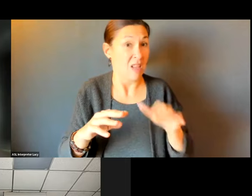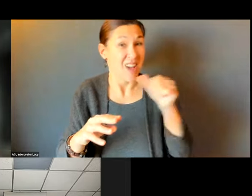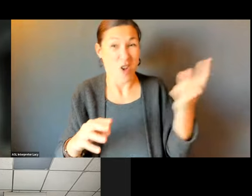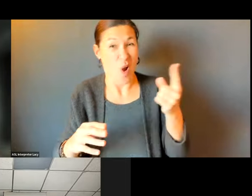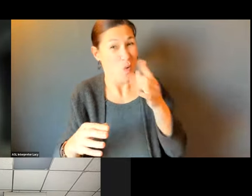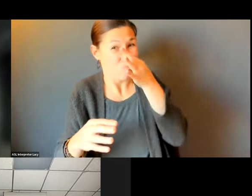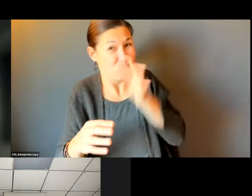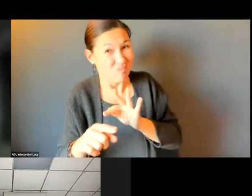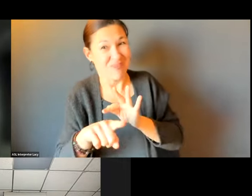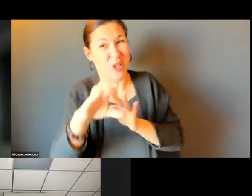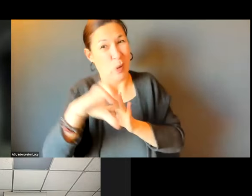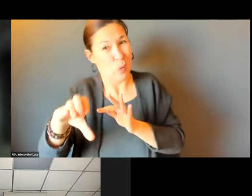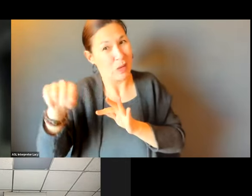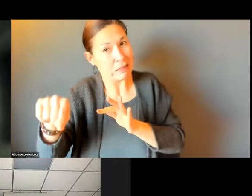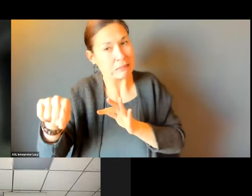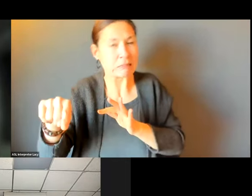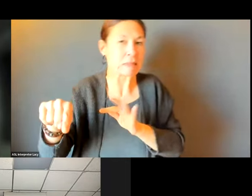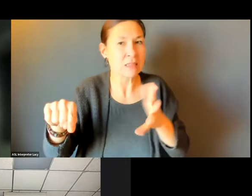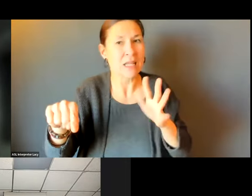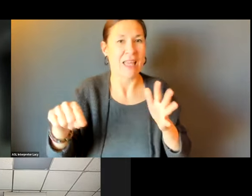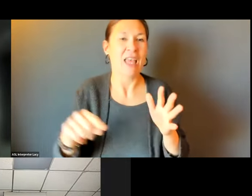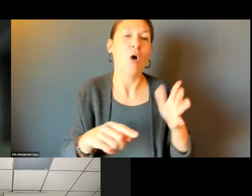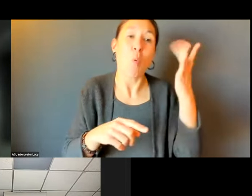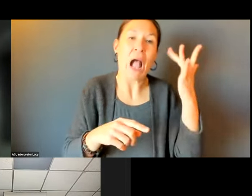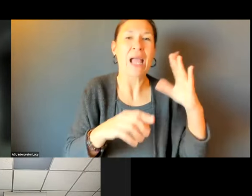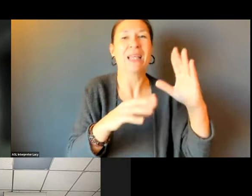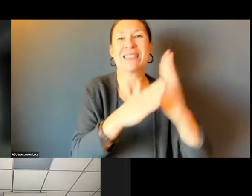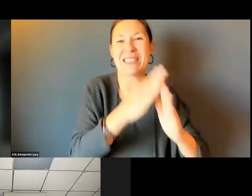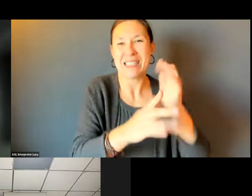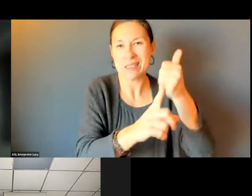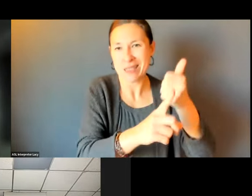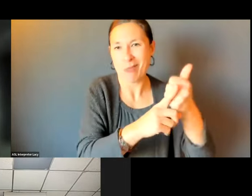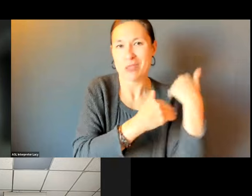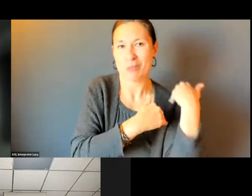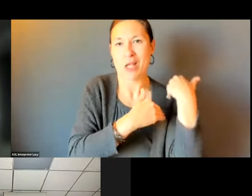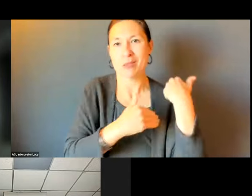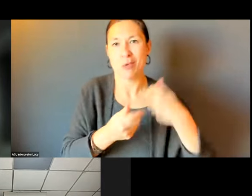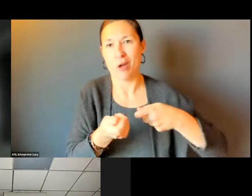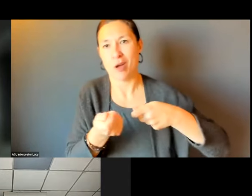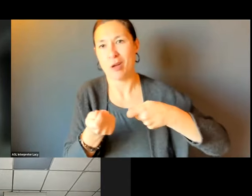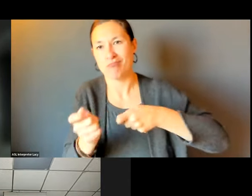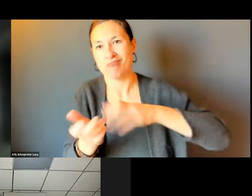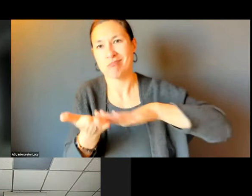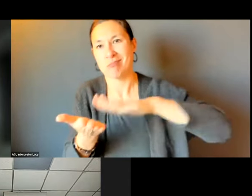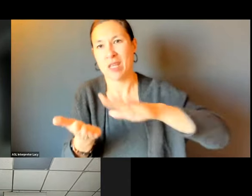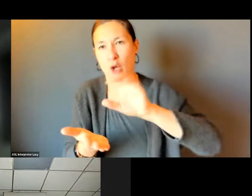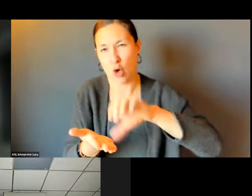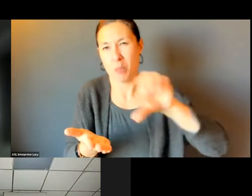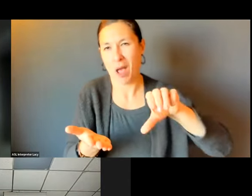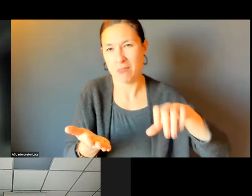SIDEWALK. THE CONNECTION TO THE CURB RAMP WOULD BE THE RESPONSIBILITY OF THE CITY AND TOWN. CITY OR TOWN.